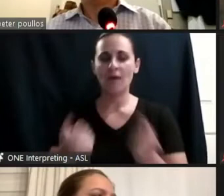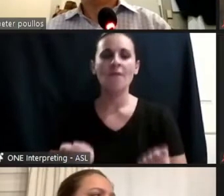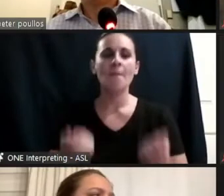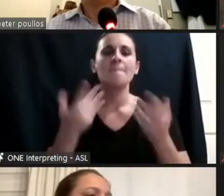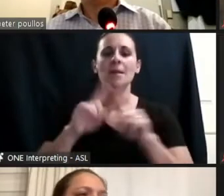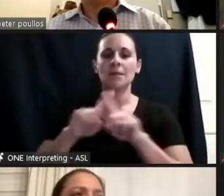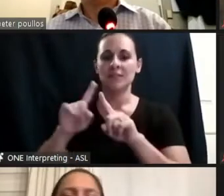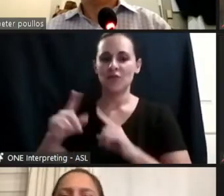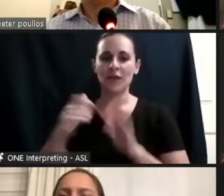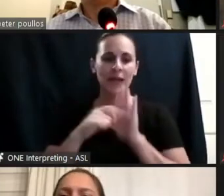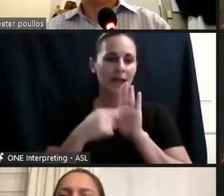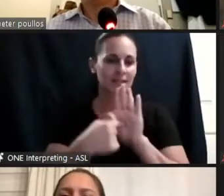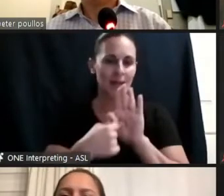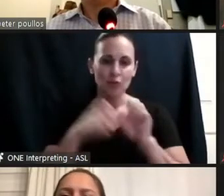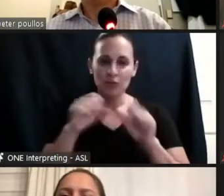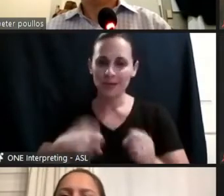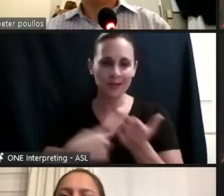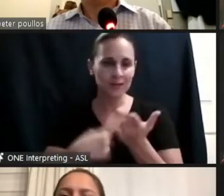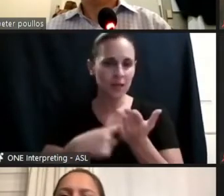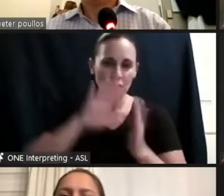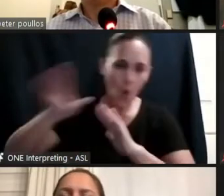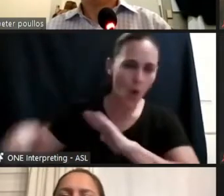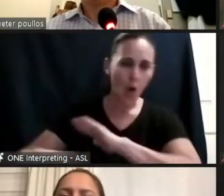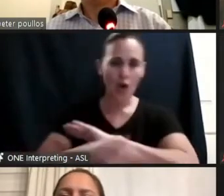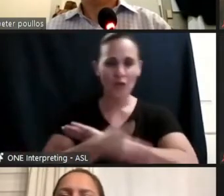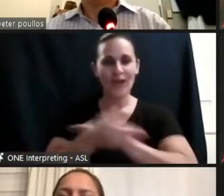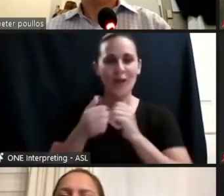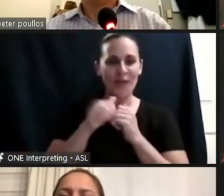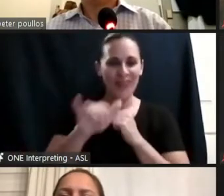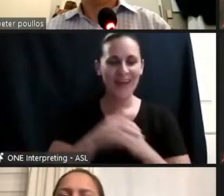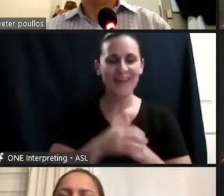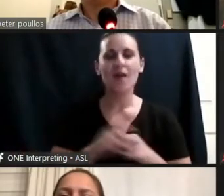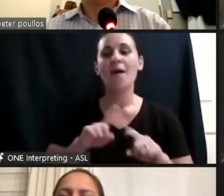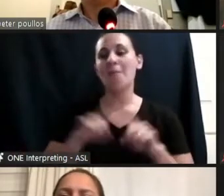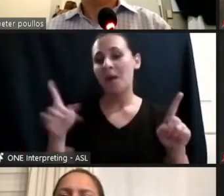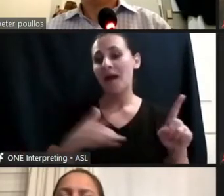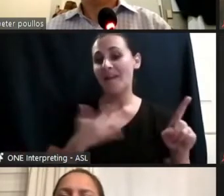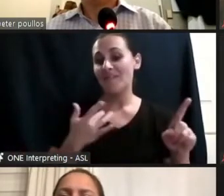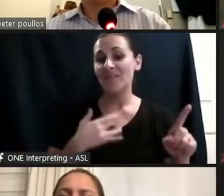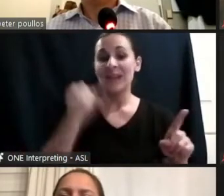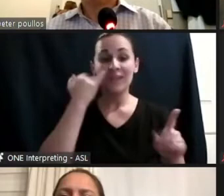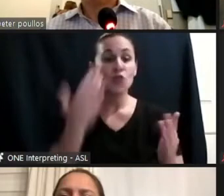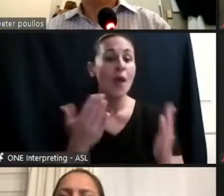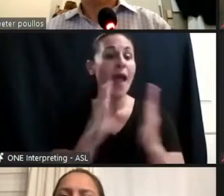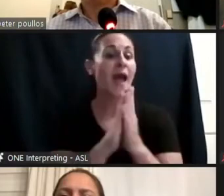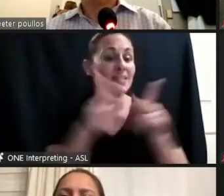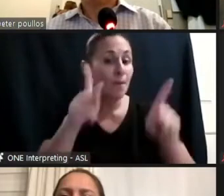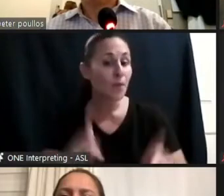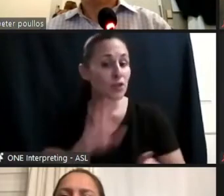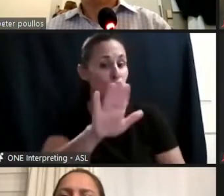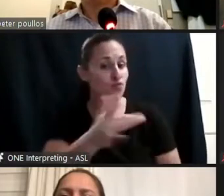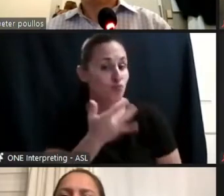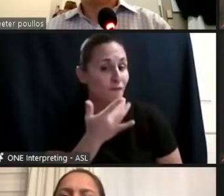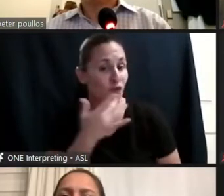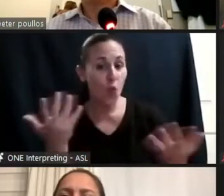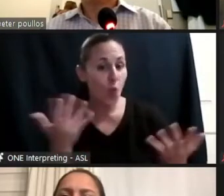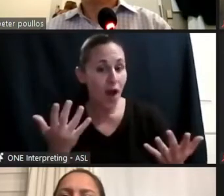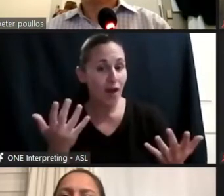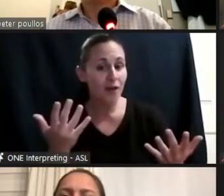here all night talking about that. But I think that as long as you go to the person asked about their preferences and ensure that whatever phrasing and language you're using